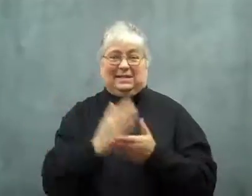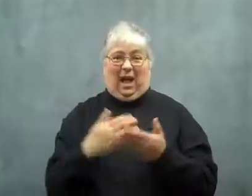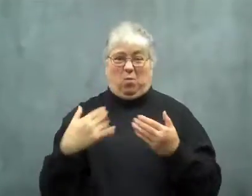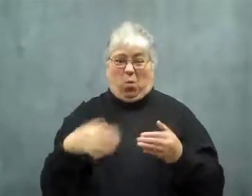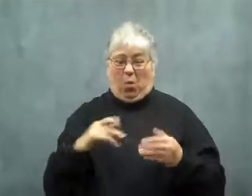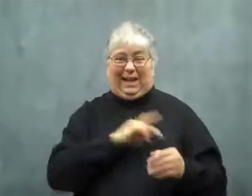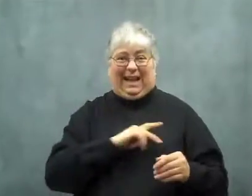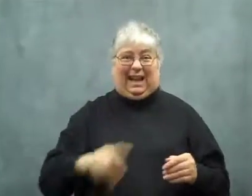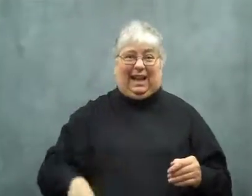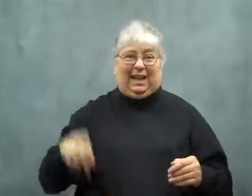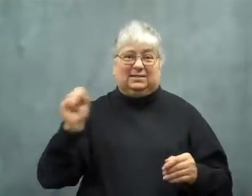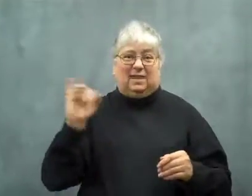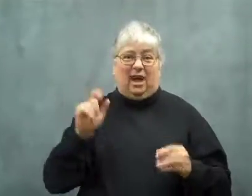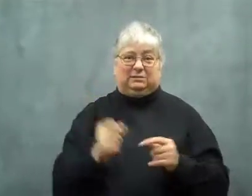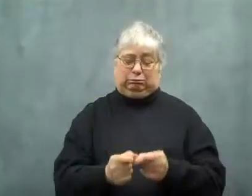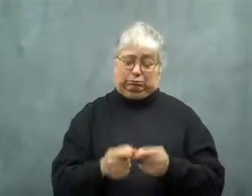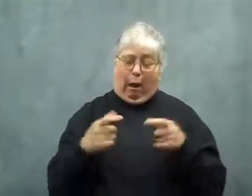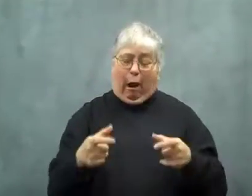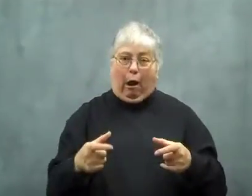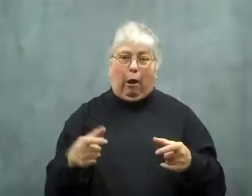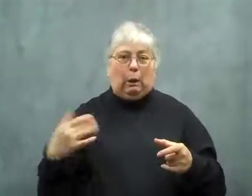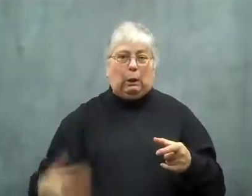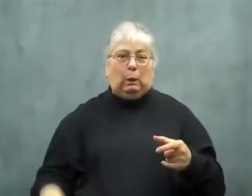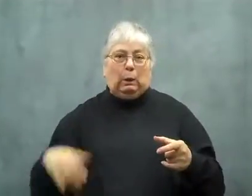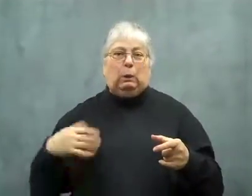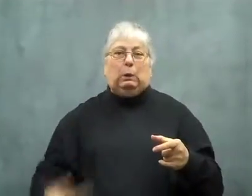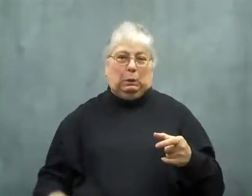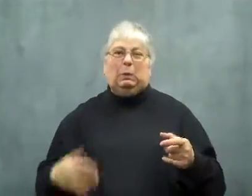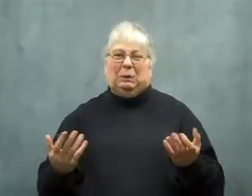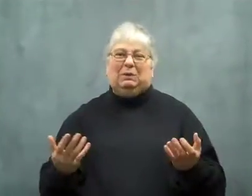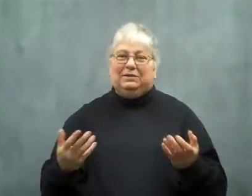Some of those come in whopping king size packages.